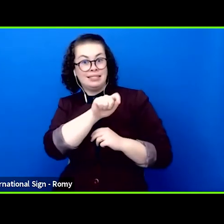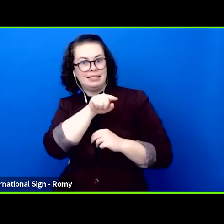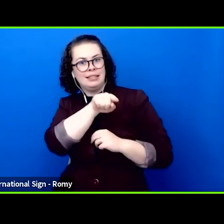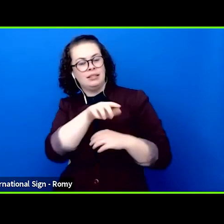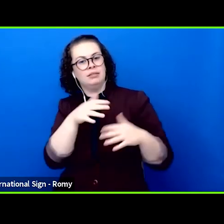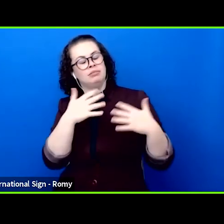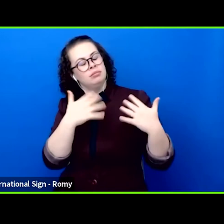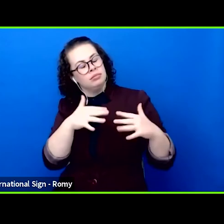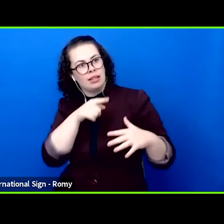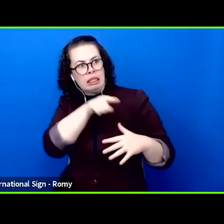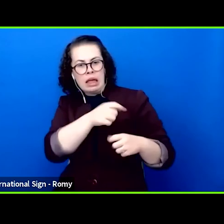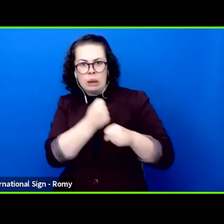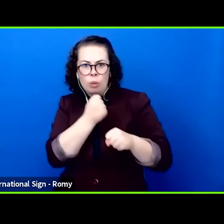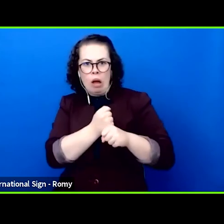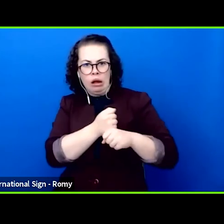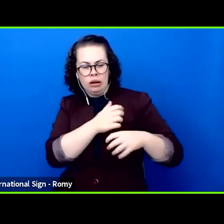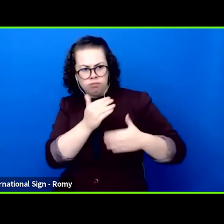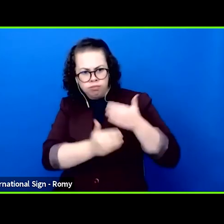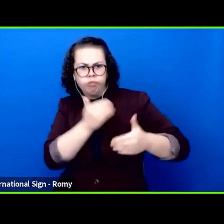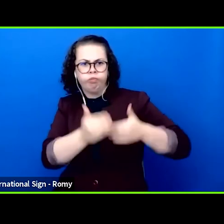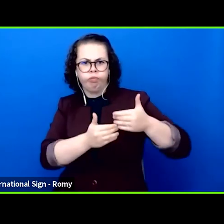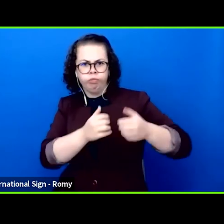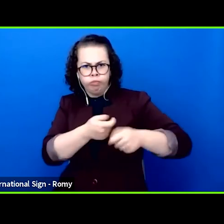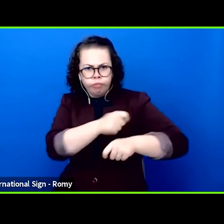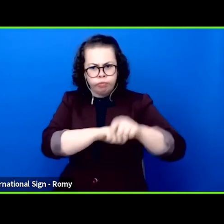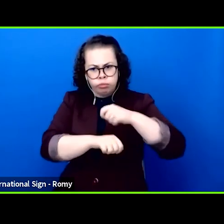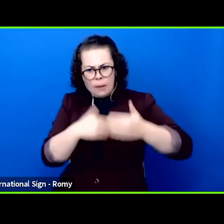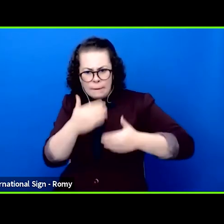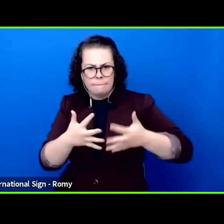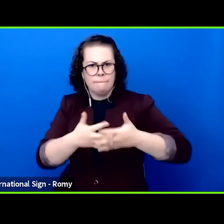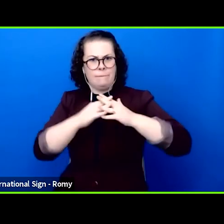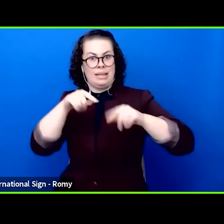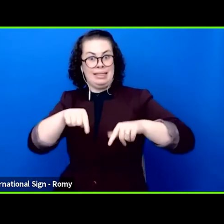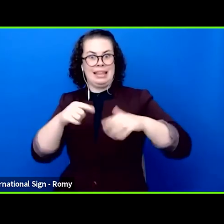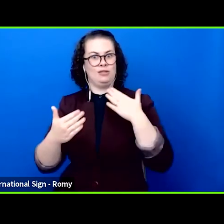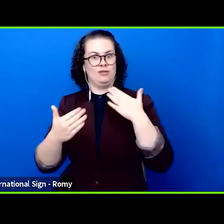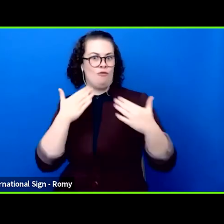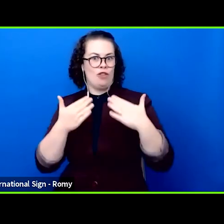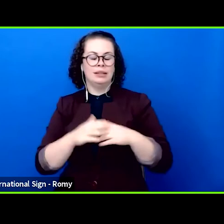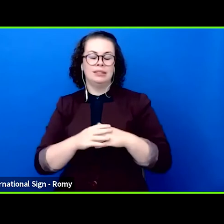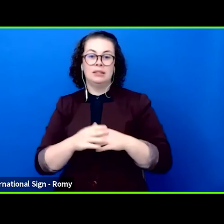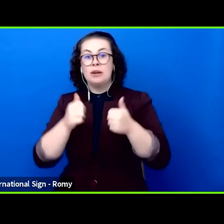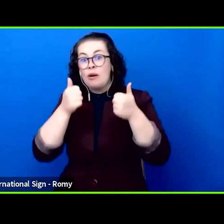preparatory work and the good cooperatio. I wish you good luck and health. Thank you.